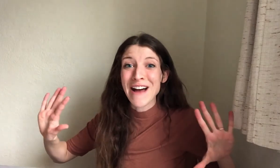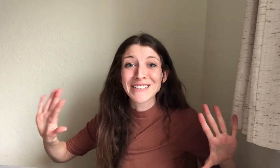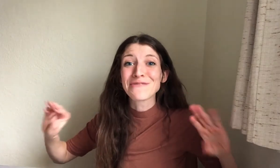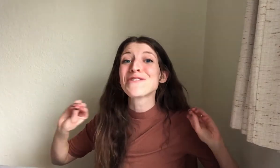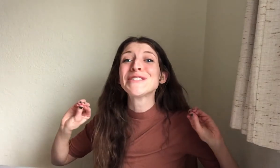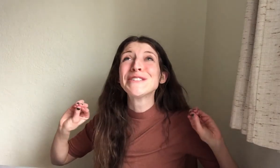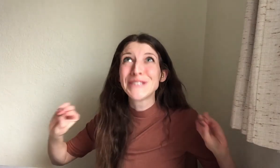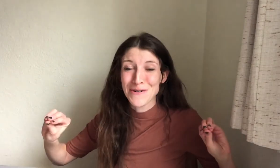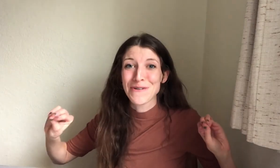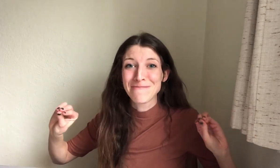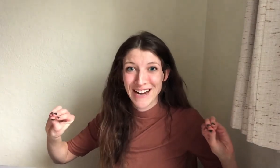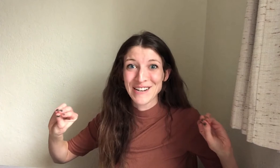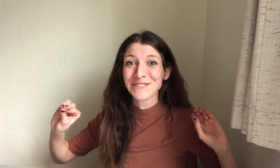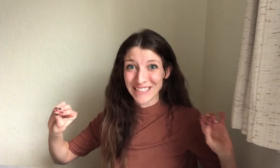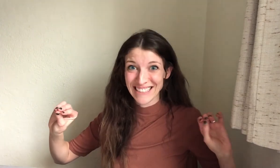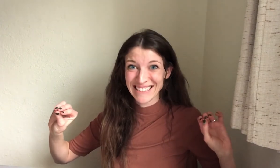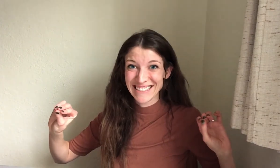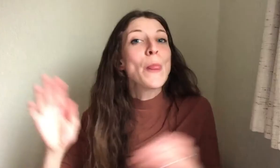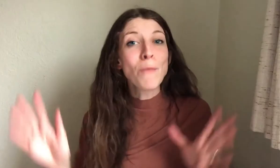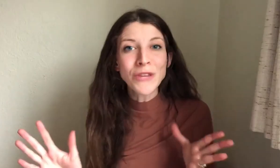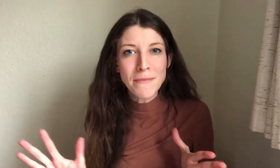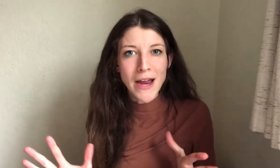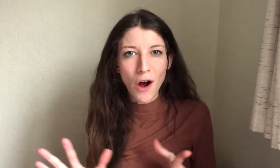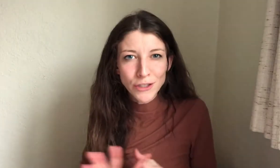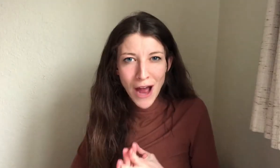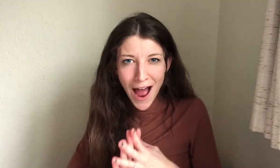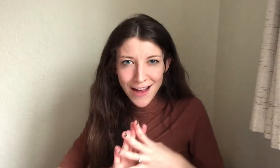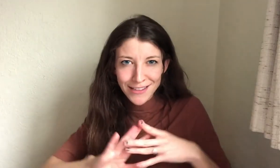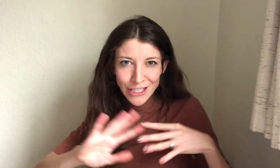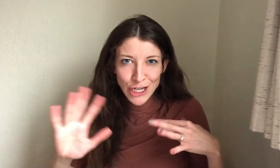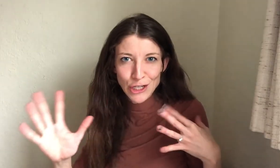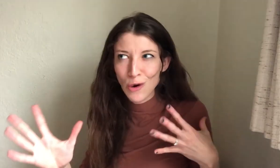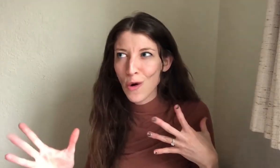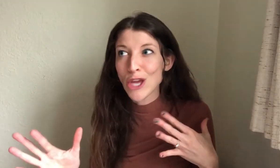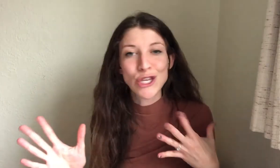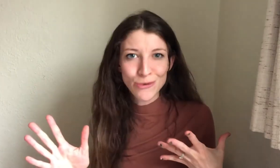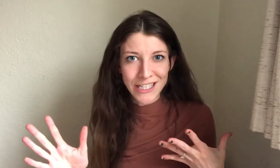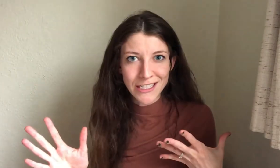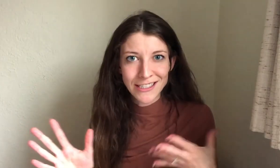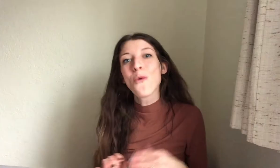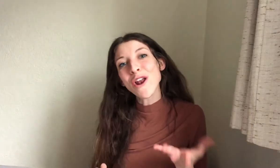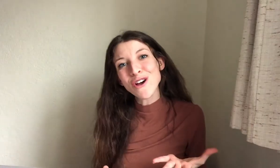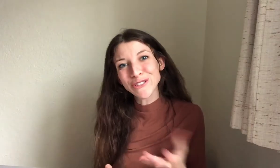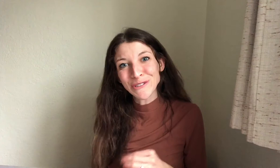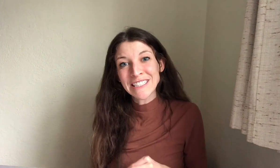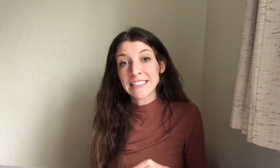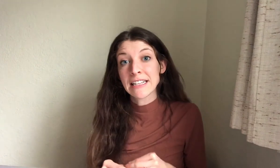about for so many reasons, the multi mic also has additional uses one of those uses is that